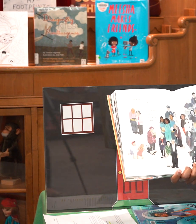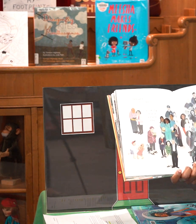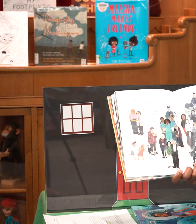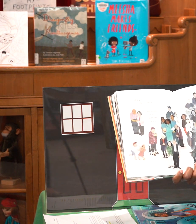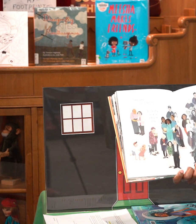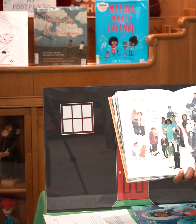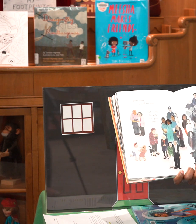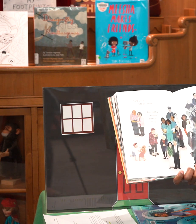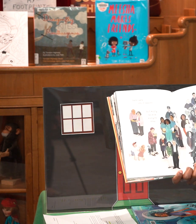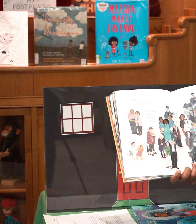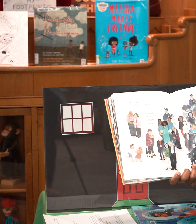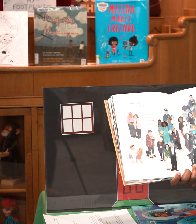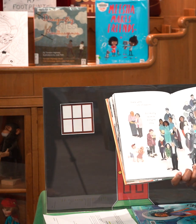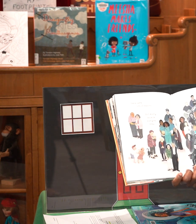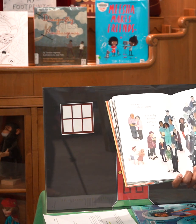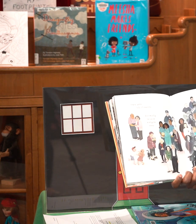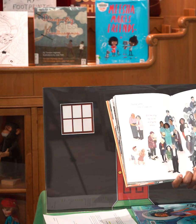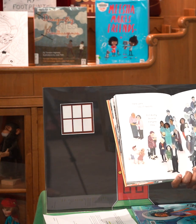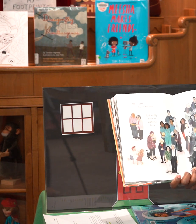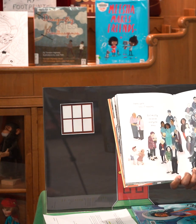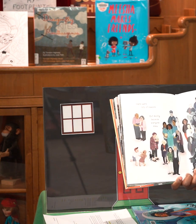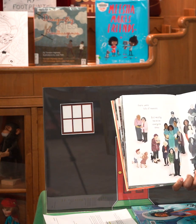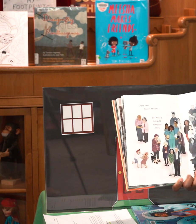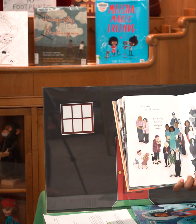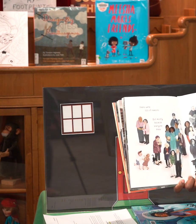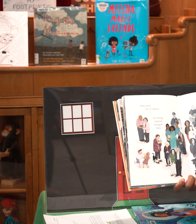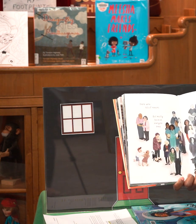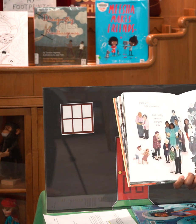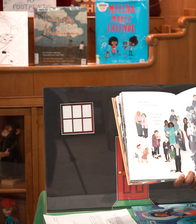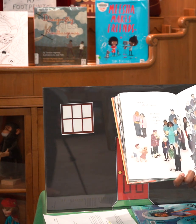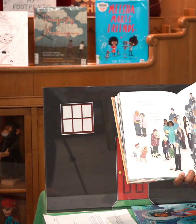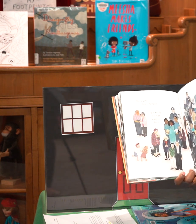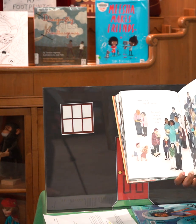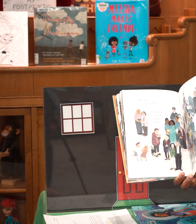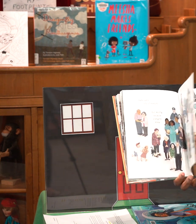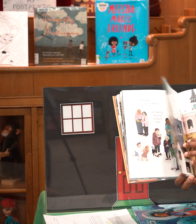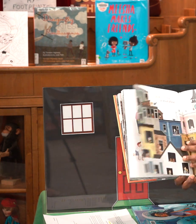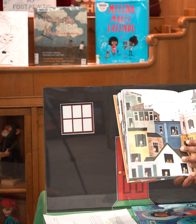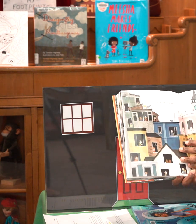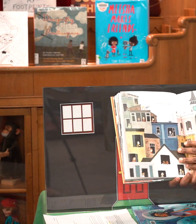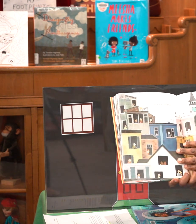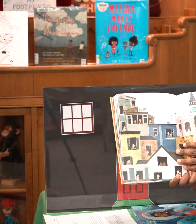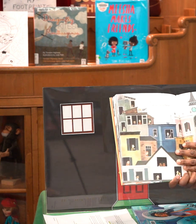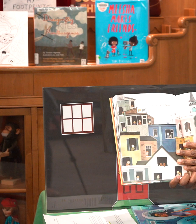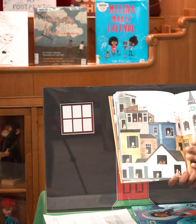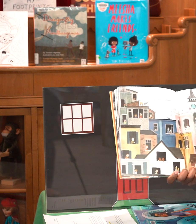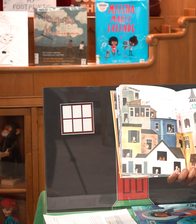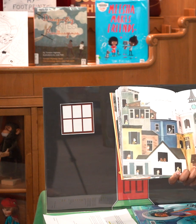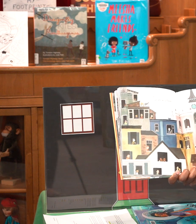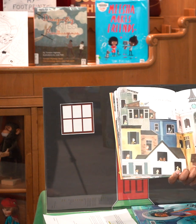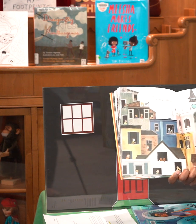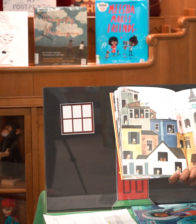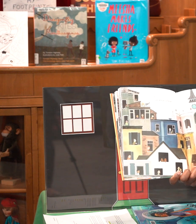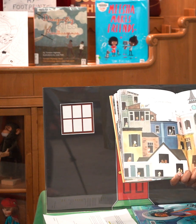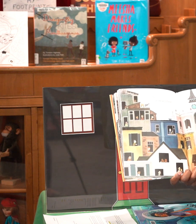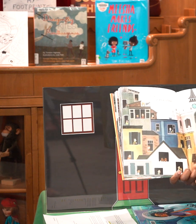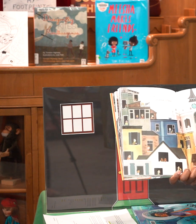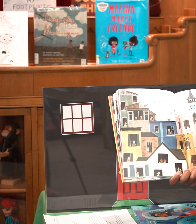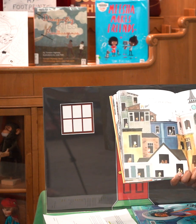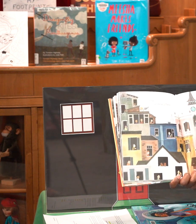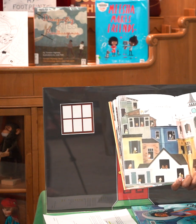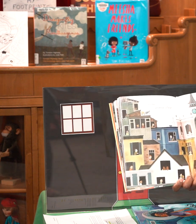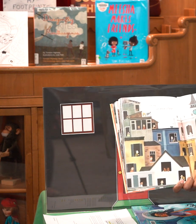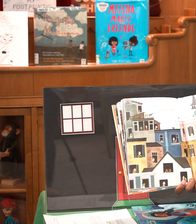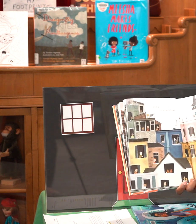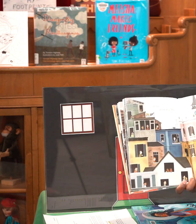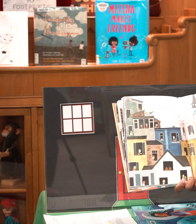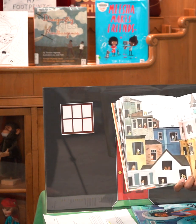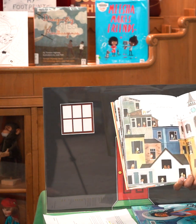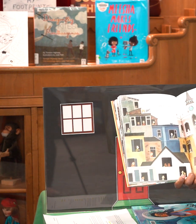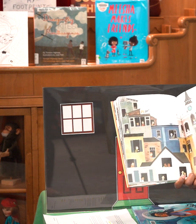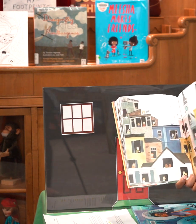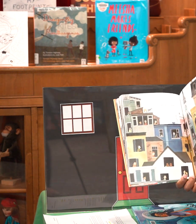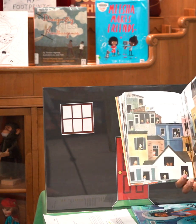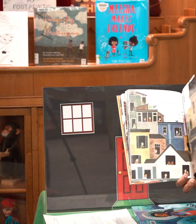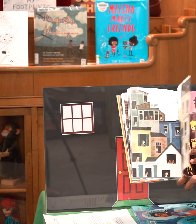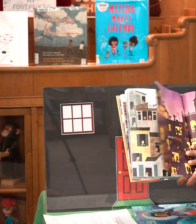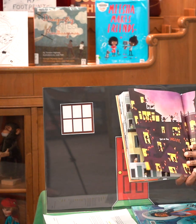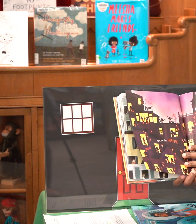knew it was the right thing to do on the outside we are all different